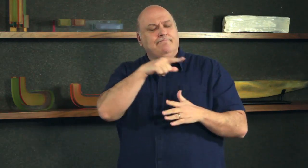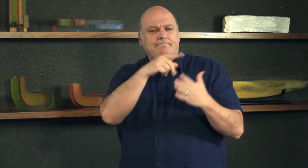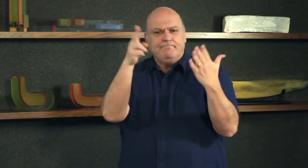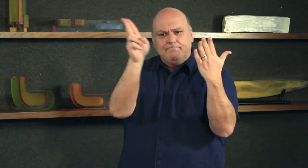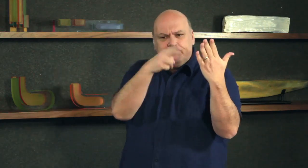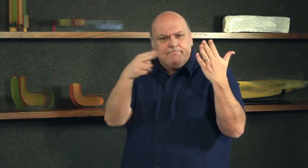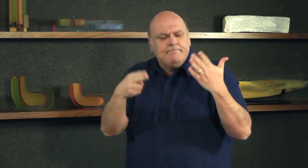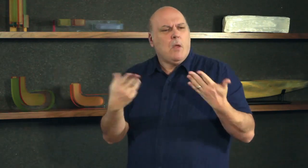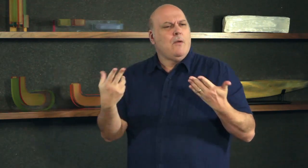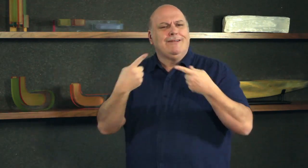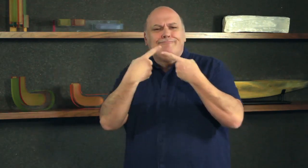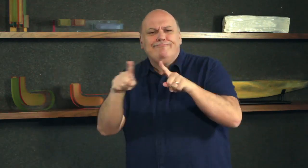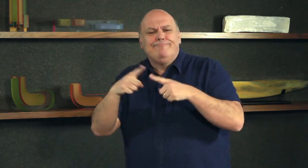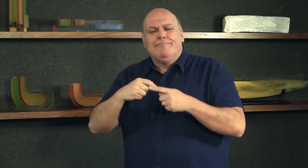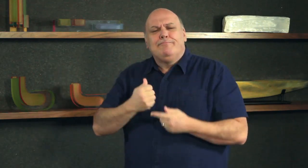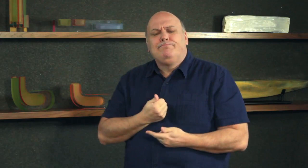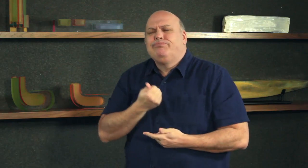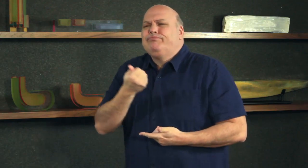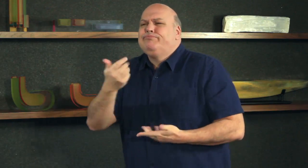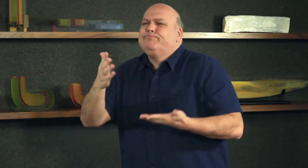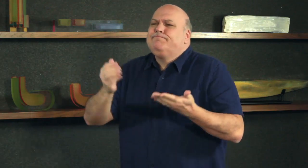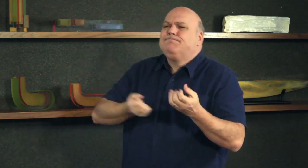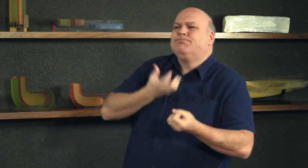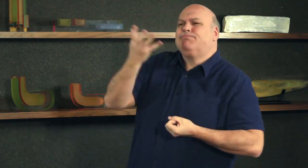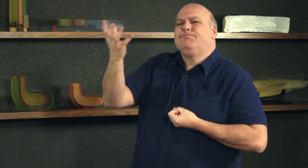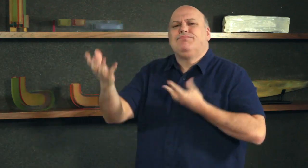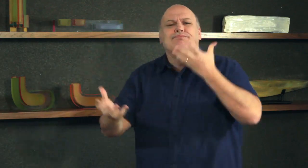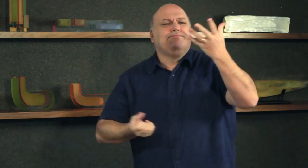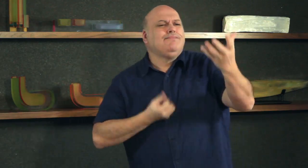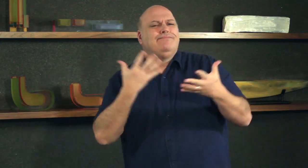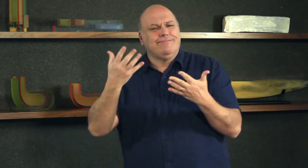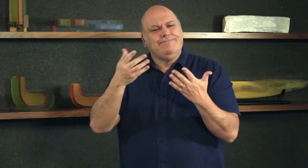paper and pencil, an American portrait and landscape